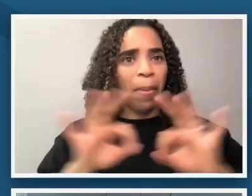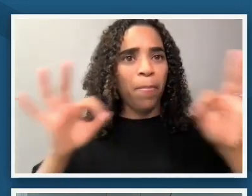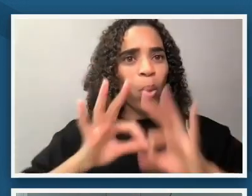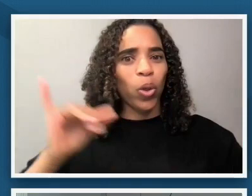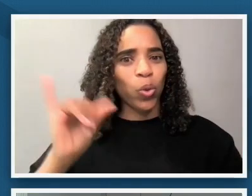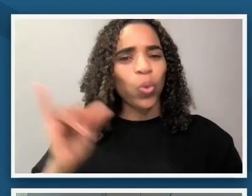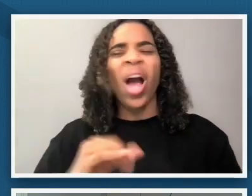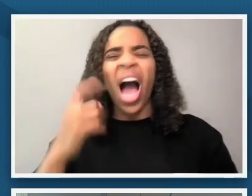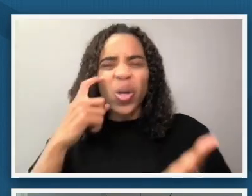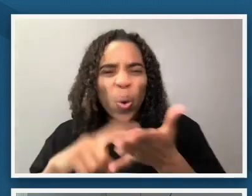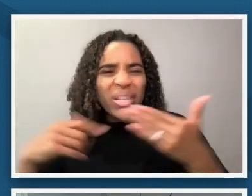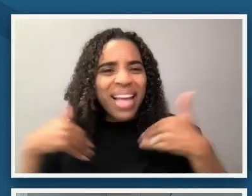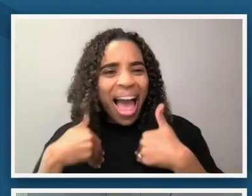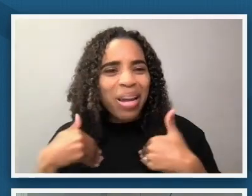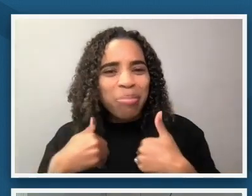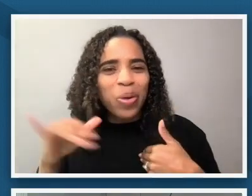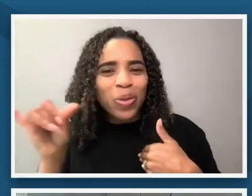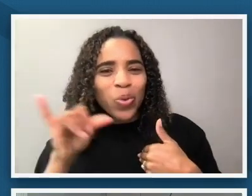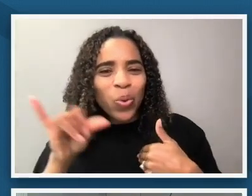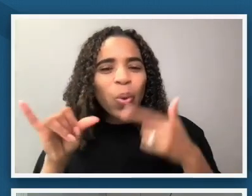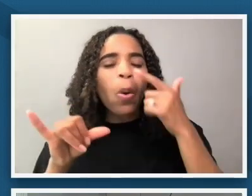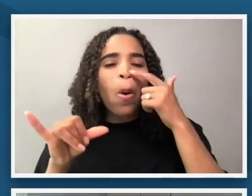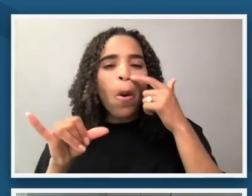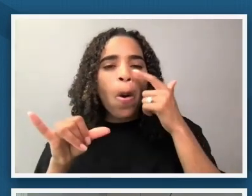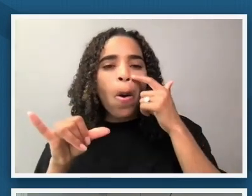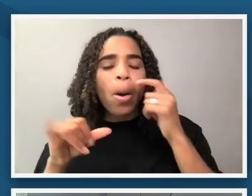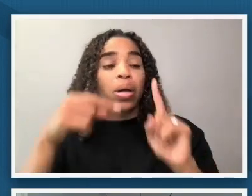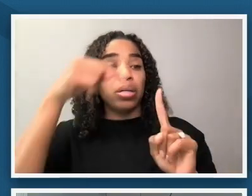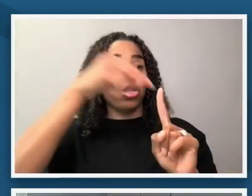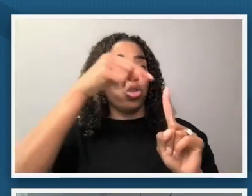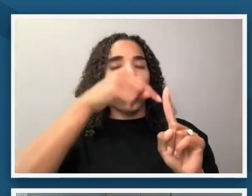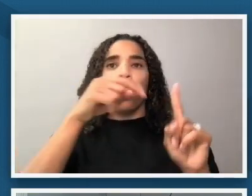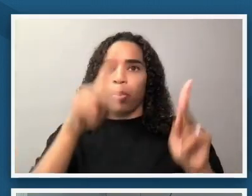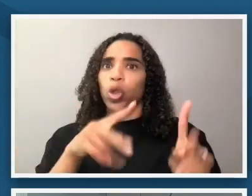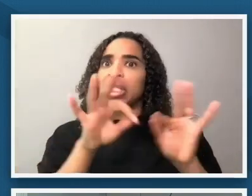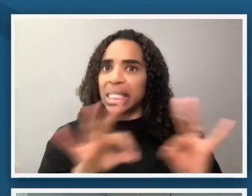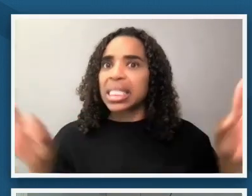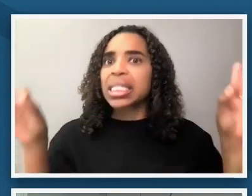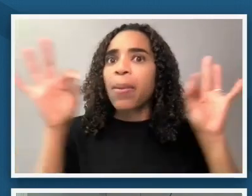so the importance of an individual the